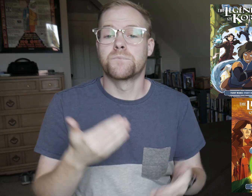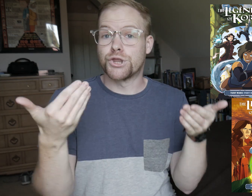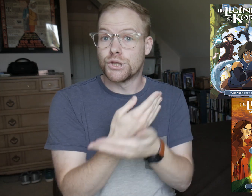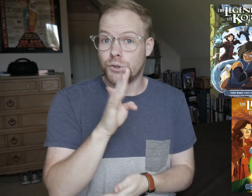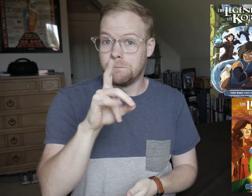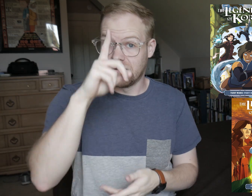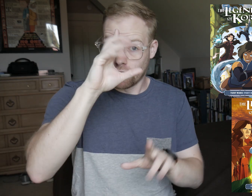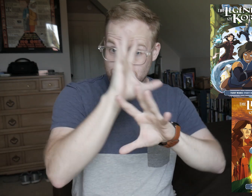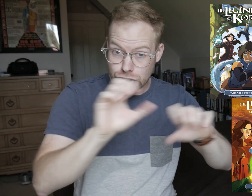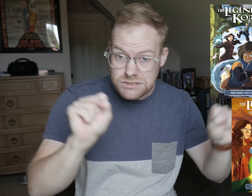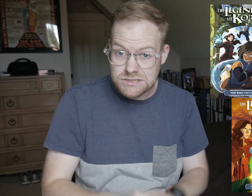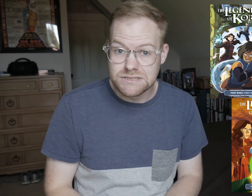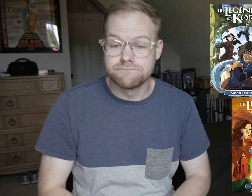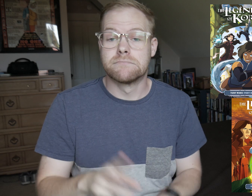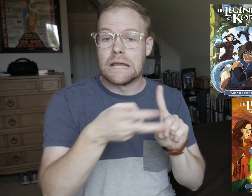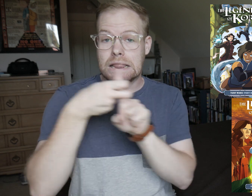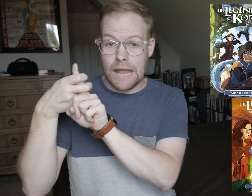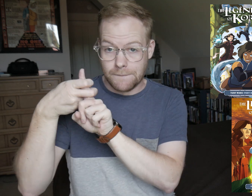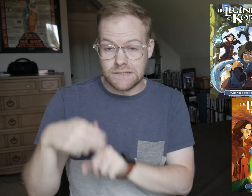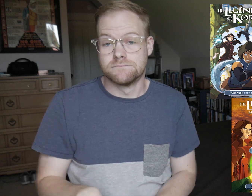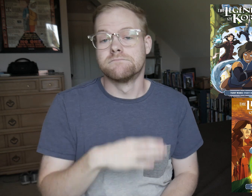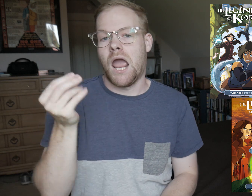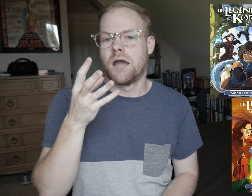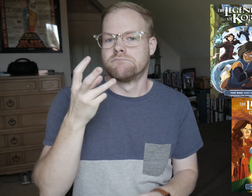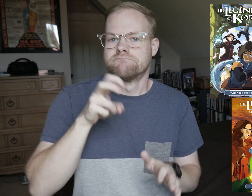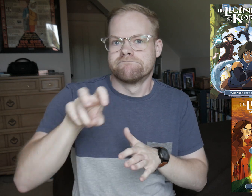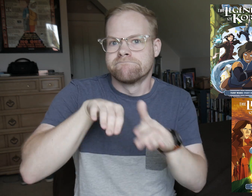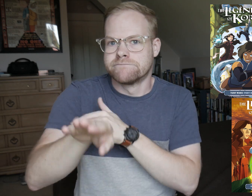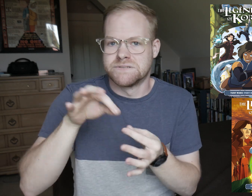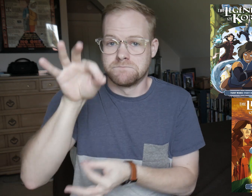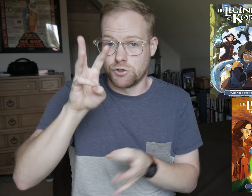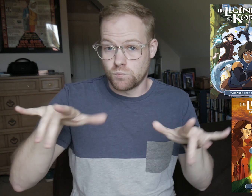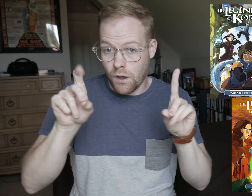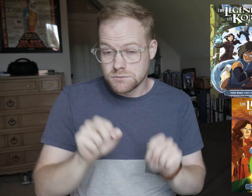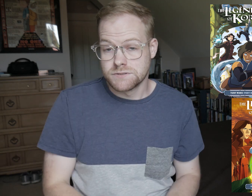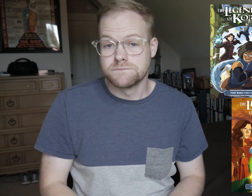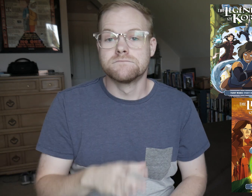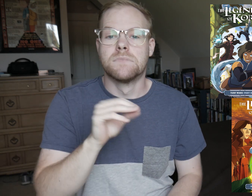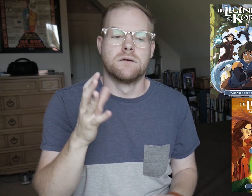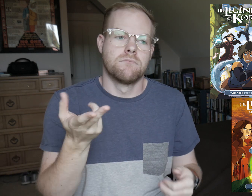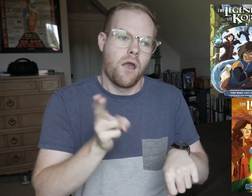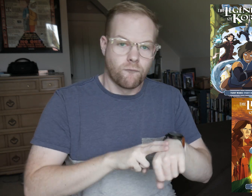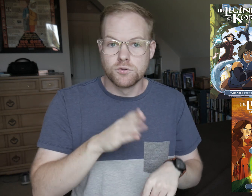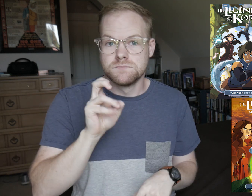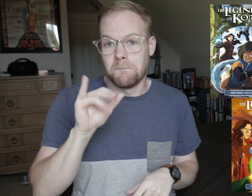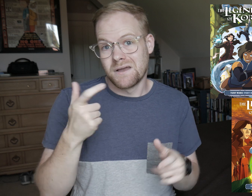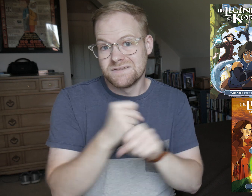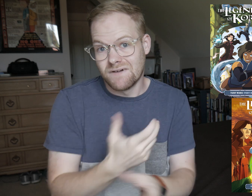There’s a new bid for the presidency, a kidnapping and sojourn into the Spirit Wilds, and of course, bending fights.